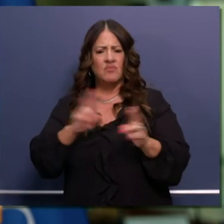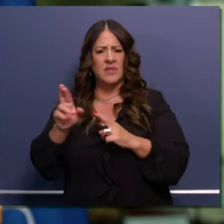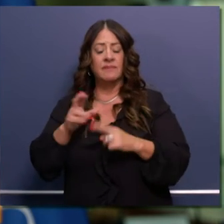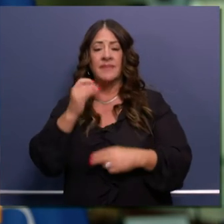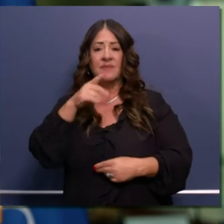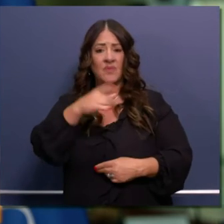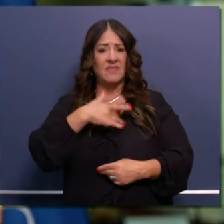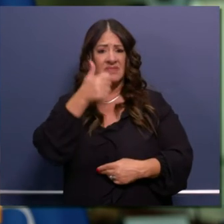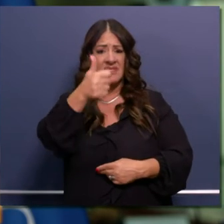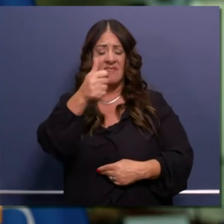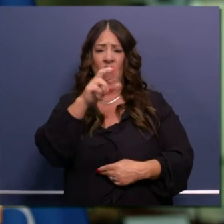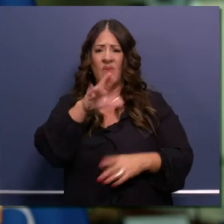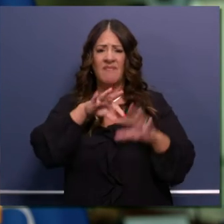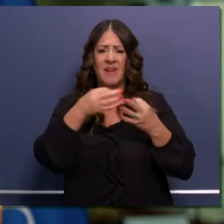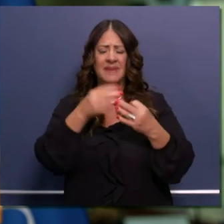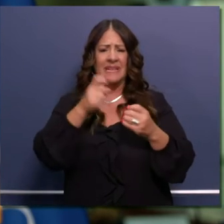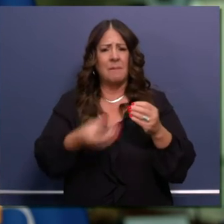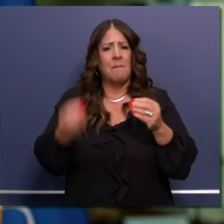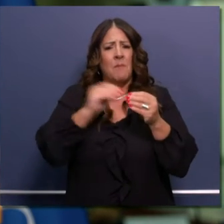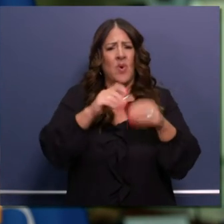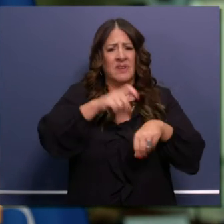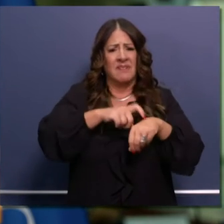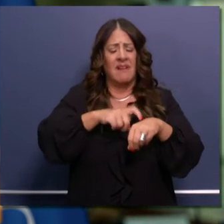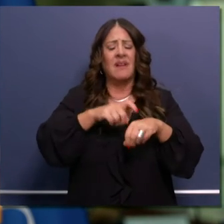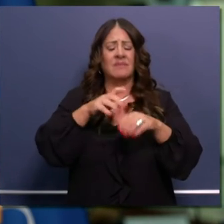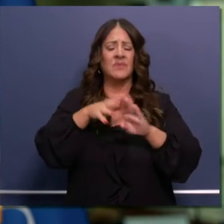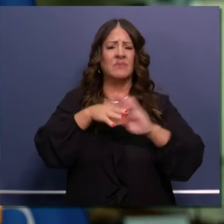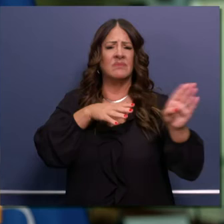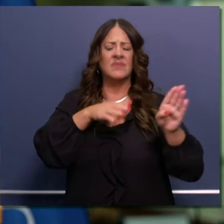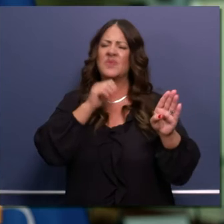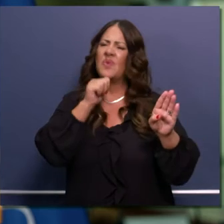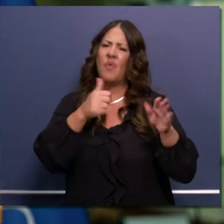may need extra time to get out, don't wait. Leave